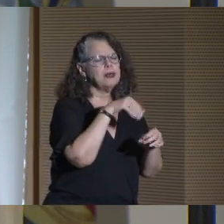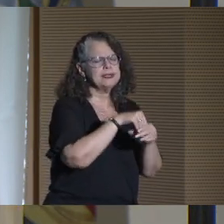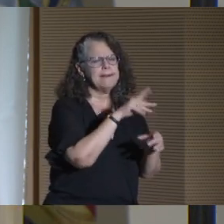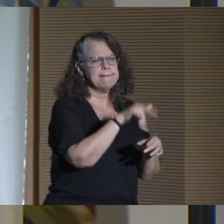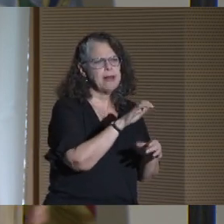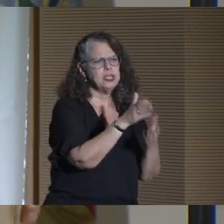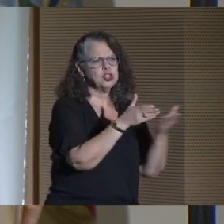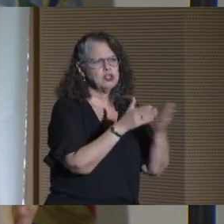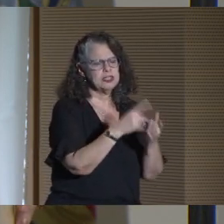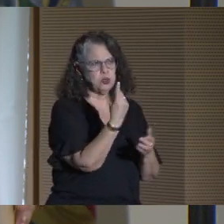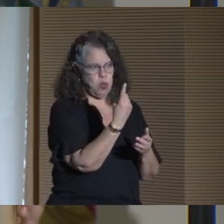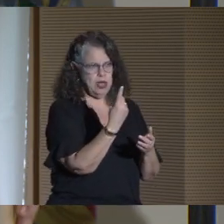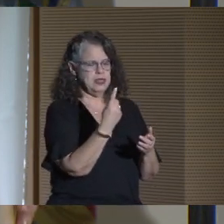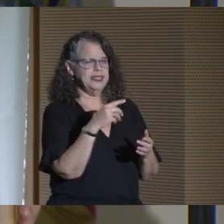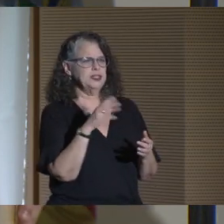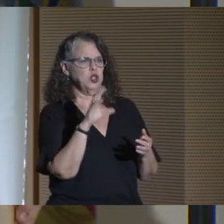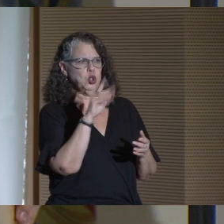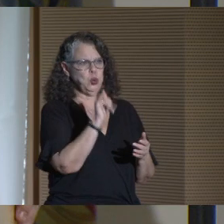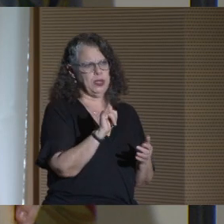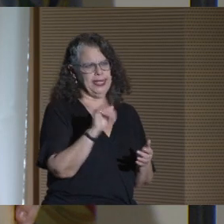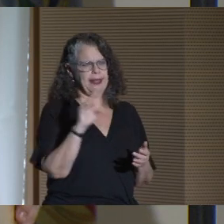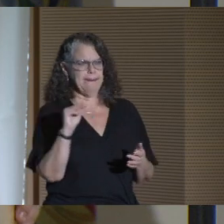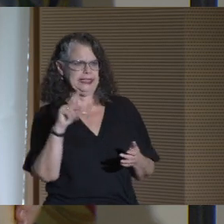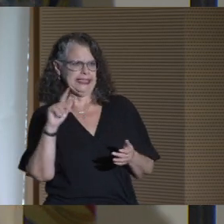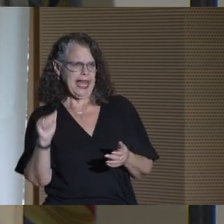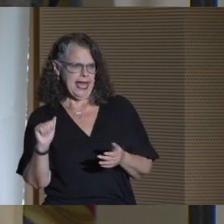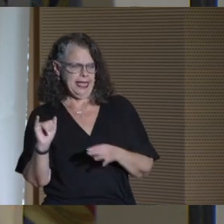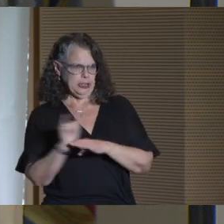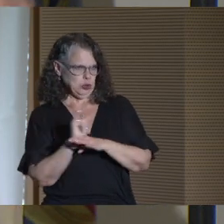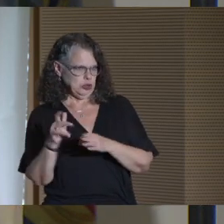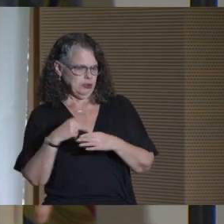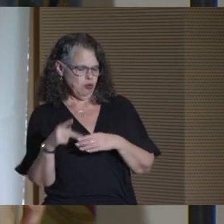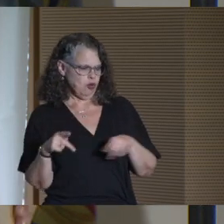One of my favorites is the CUNY MTA Internship Program,